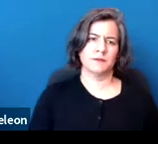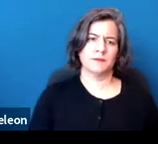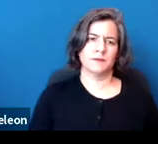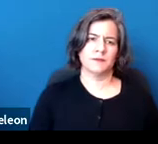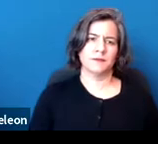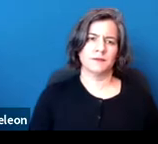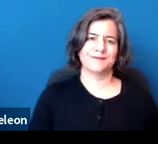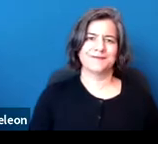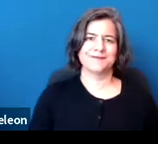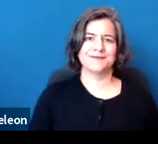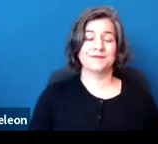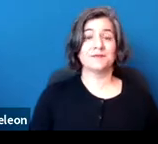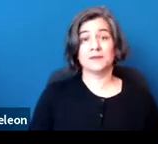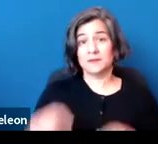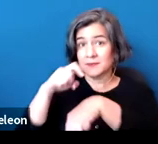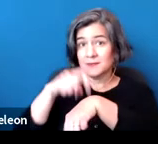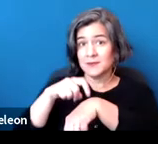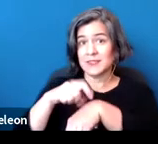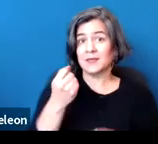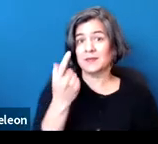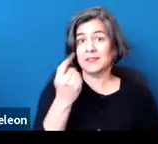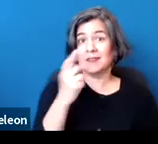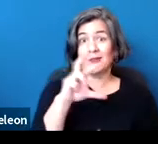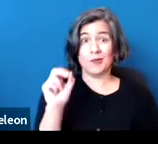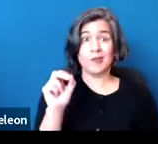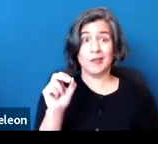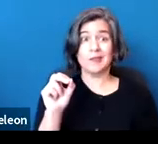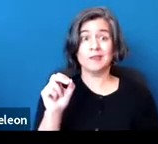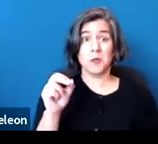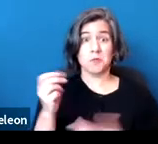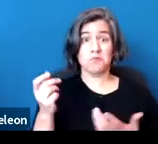So it's 11:30. I think we're going to go ahead and get started.